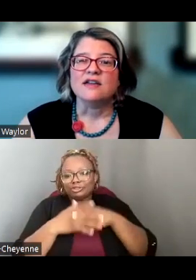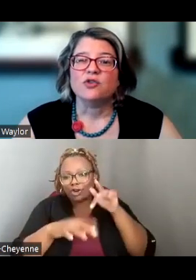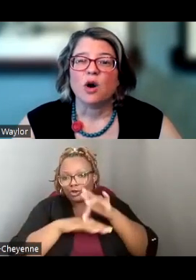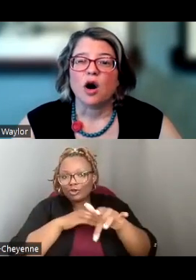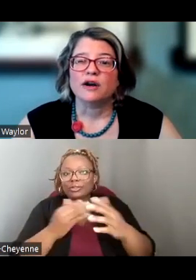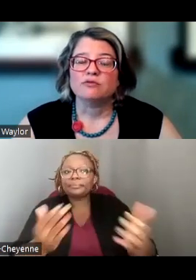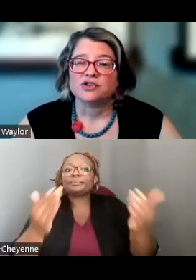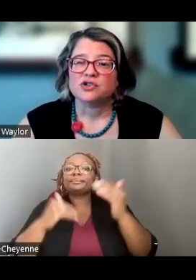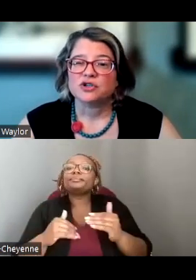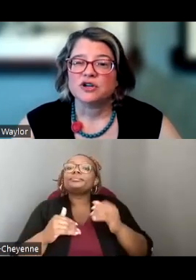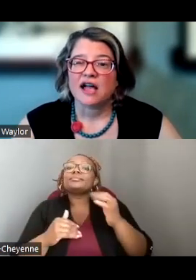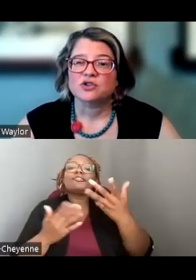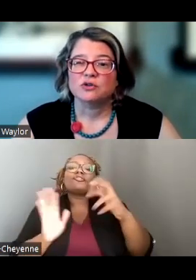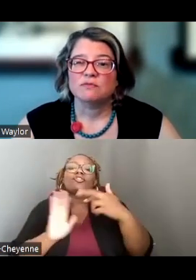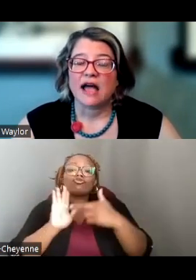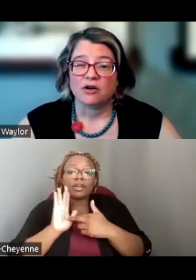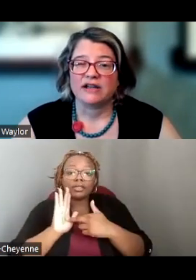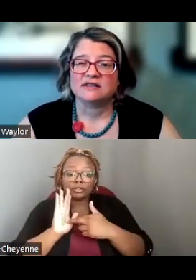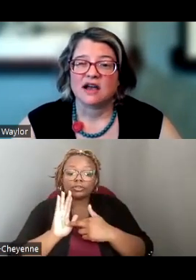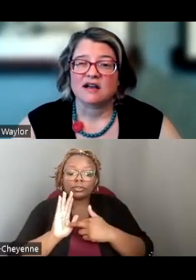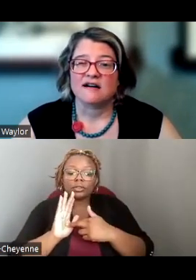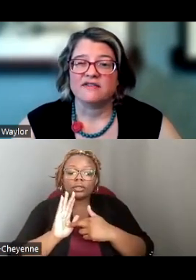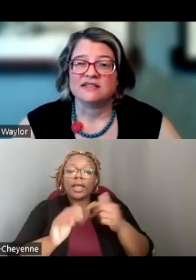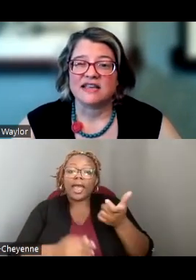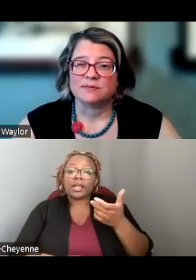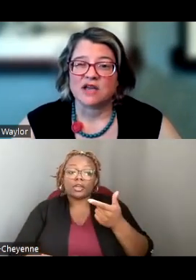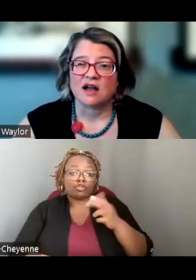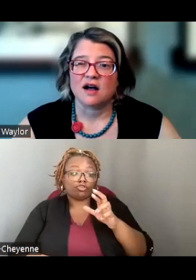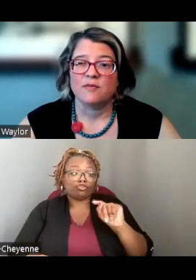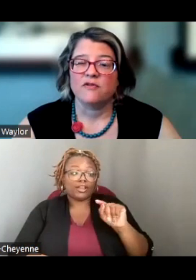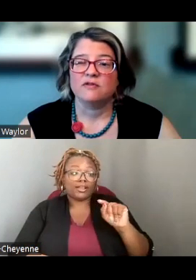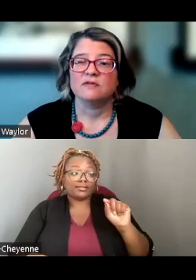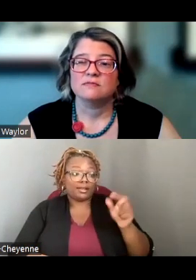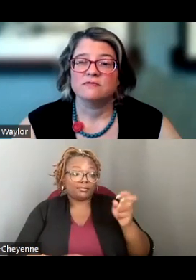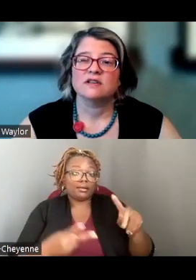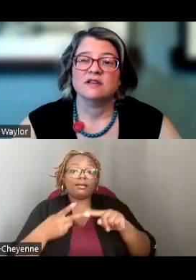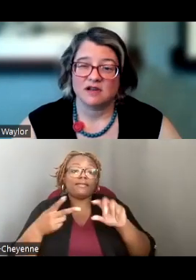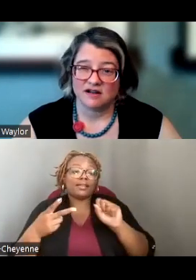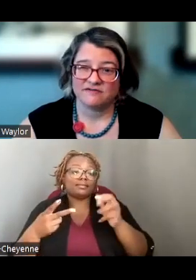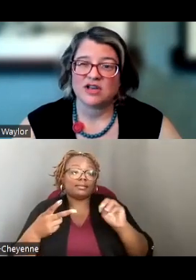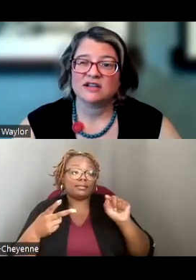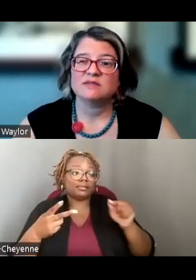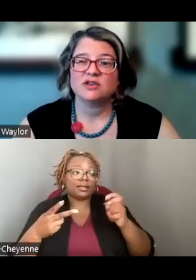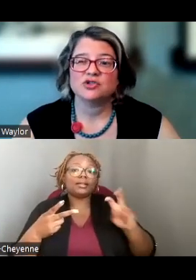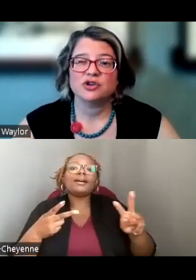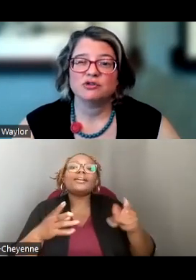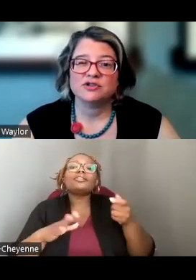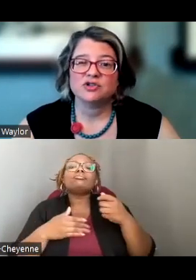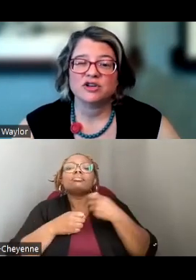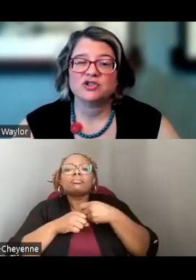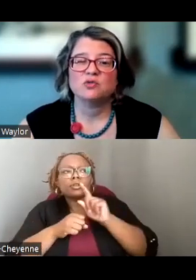IF YOU ARE ALREADY REGISTERED AS, AT GRANTS.GOV AND SAM.GOV, CHECK TO MAKE SURE YOUR REGISTRATION